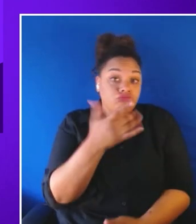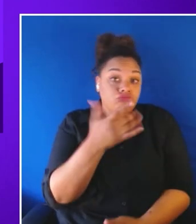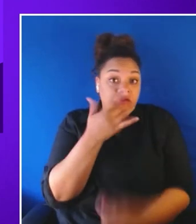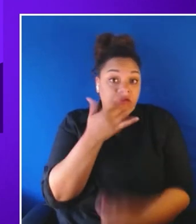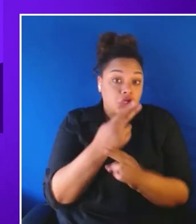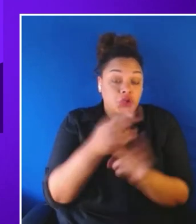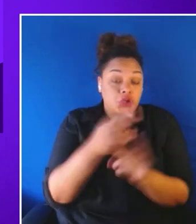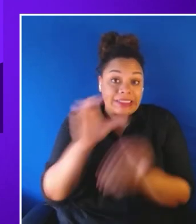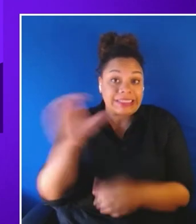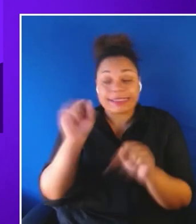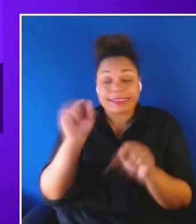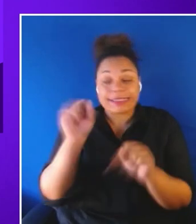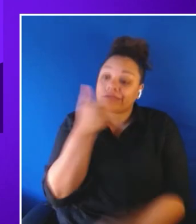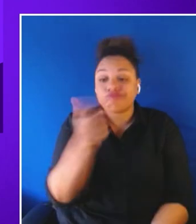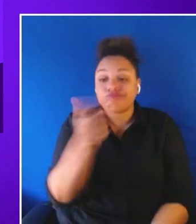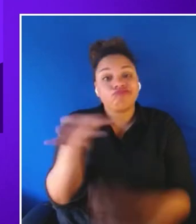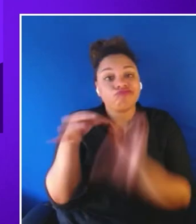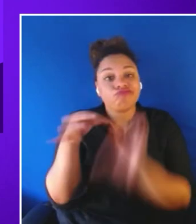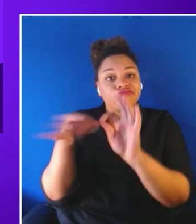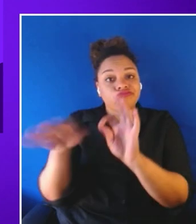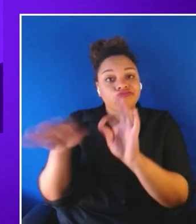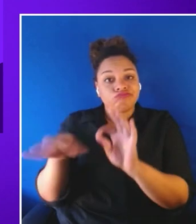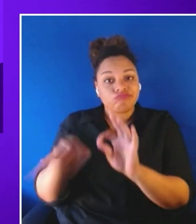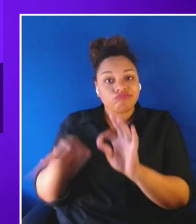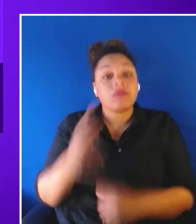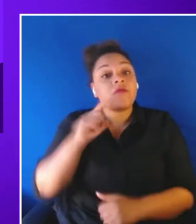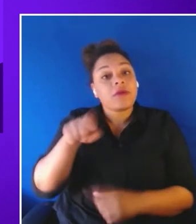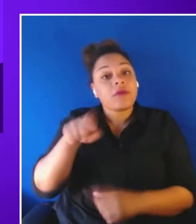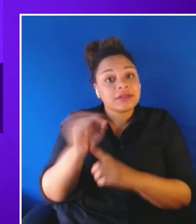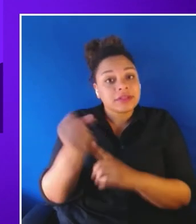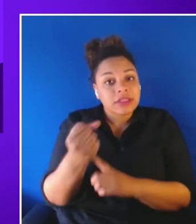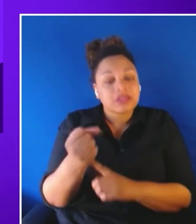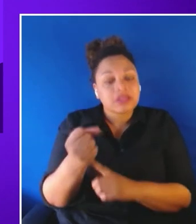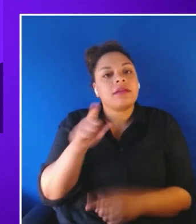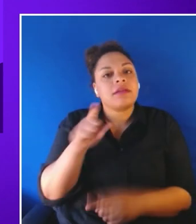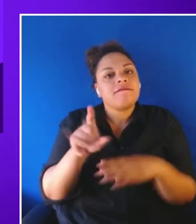right? So in this case they are expanding the functionality of an existing feature